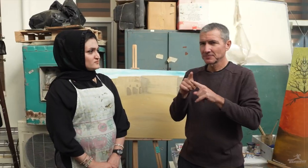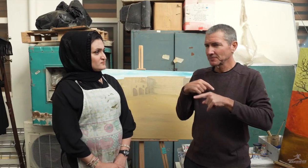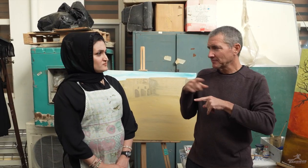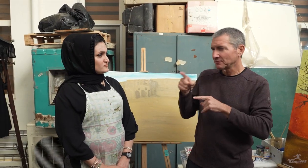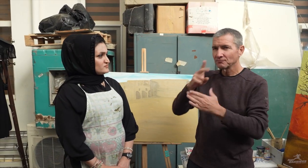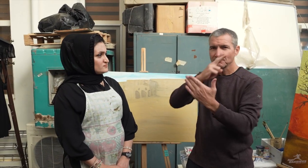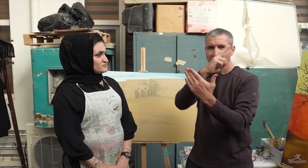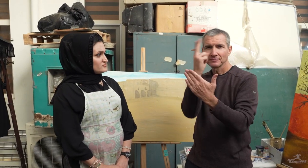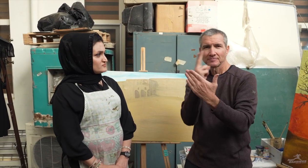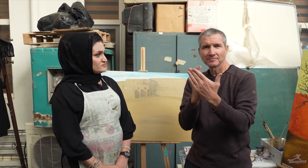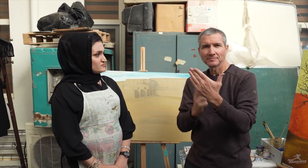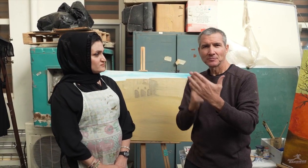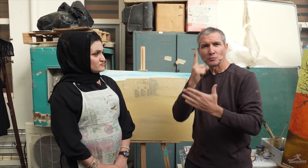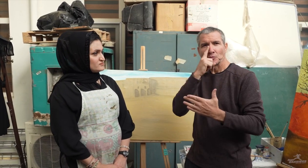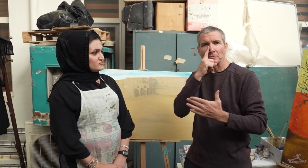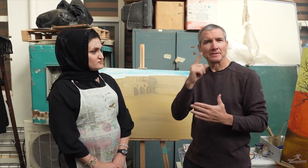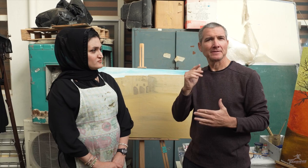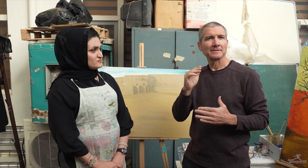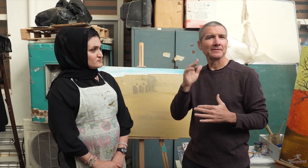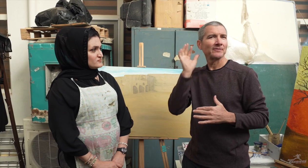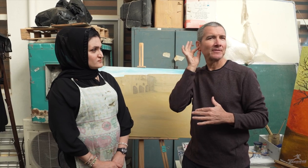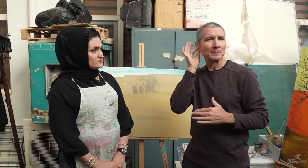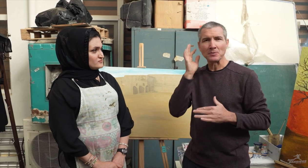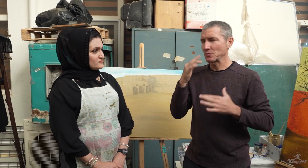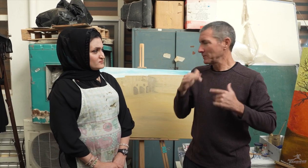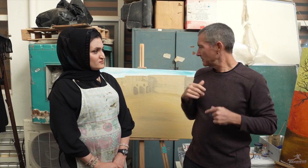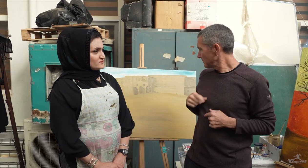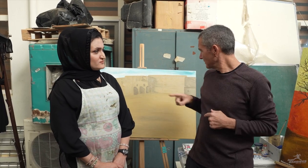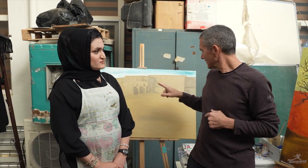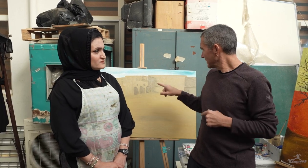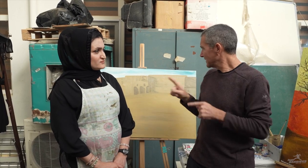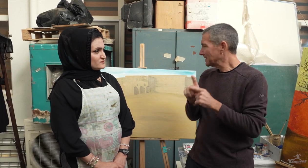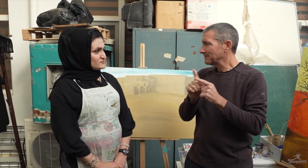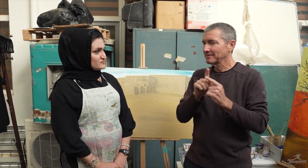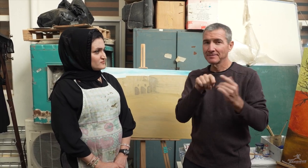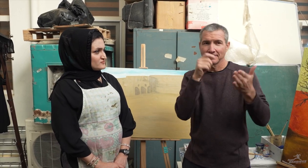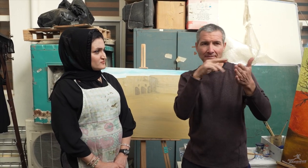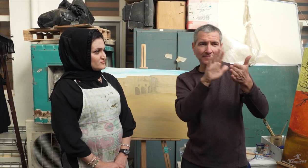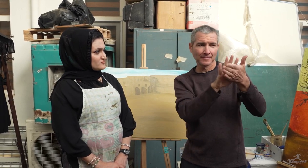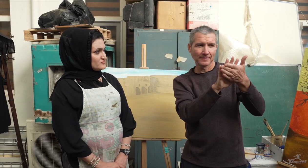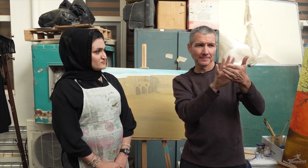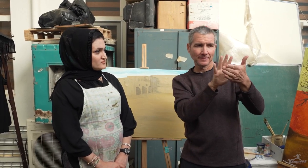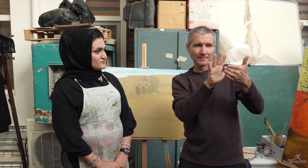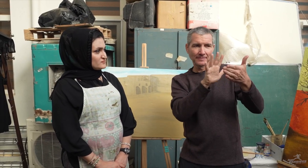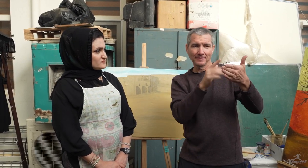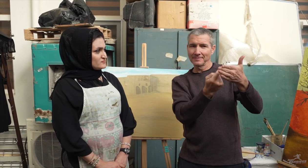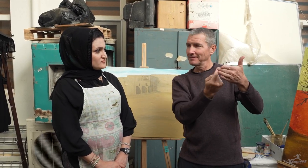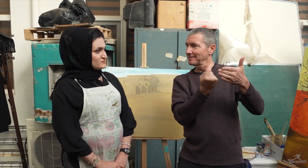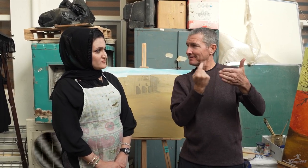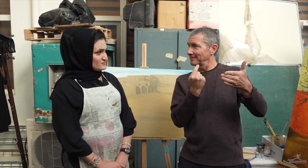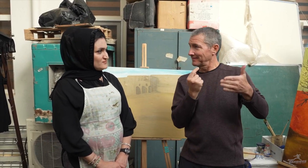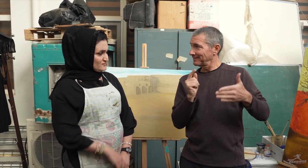Beautiful art by a Deaf woman. Like you do several layers and make it an actual image.